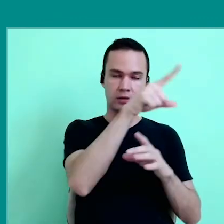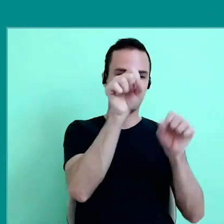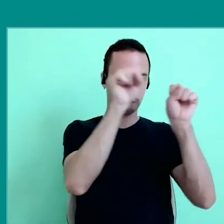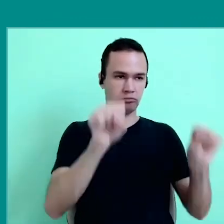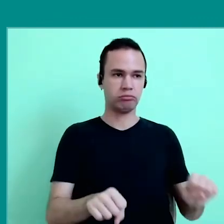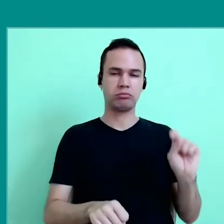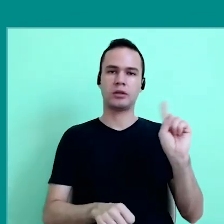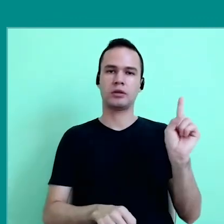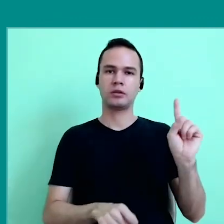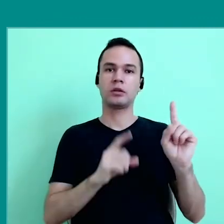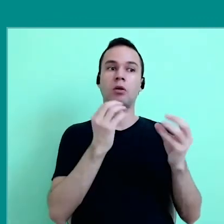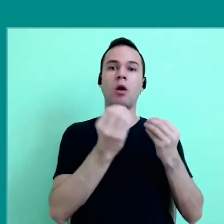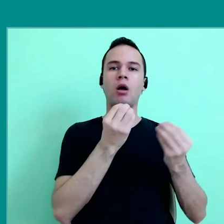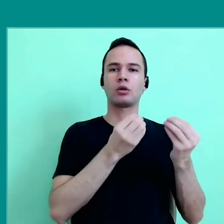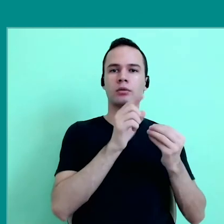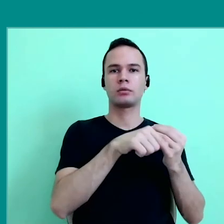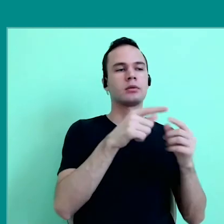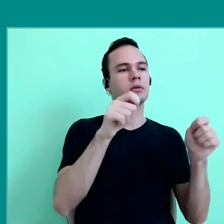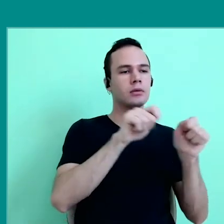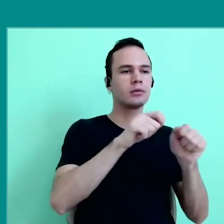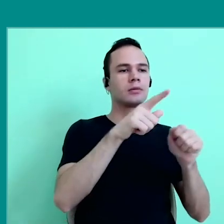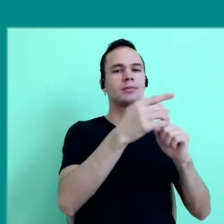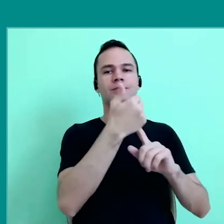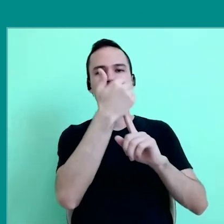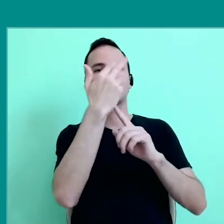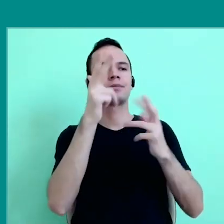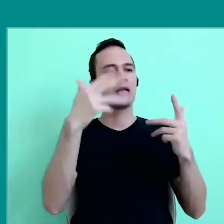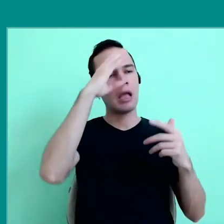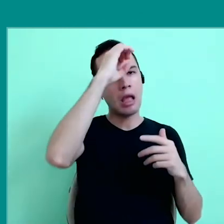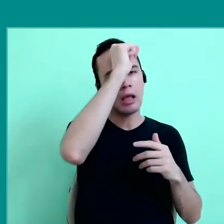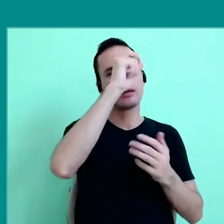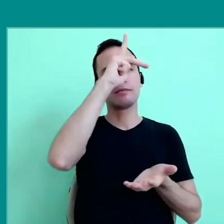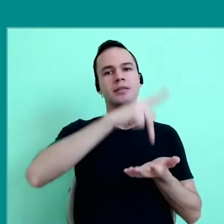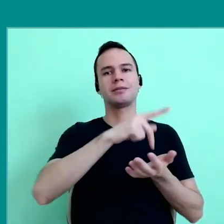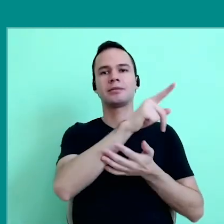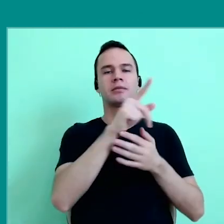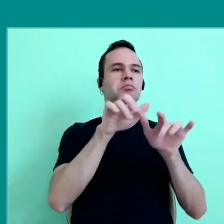is to understand how they work the media, technologies, is to learn few about programming,